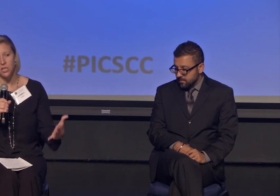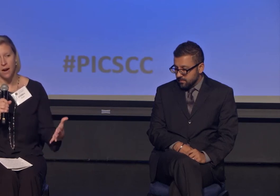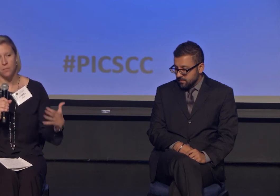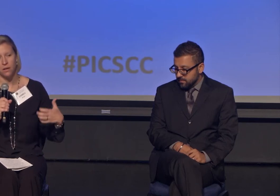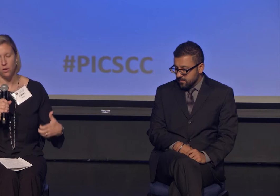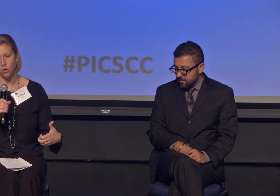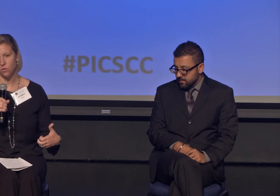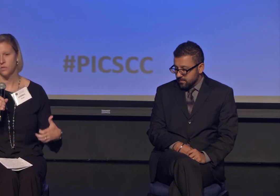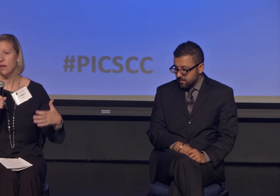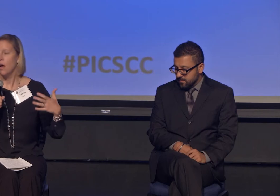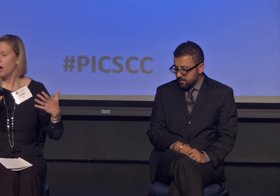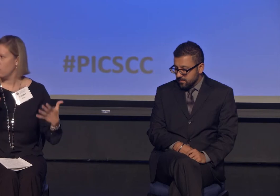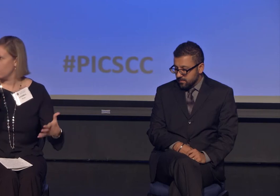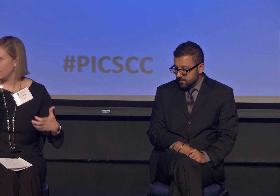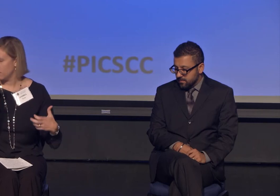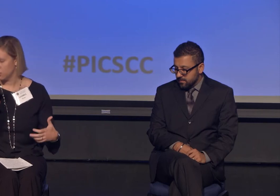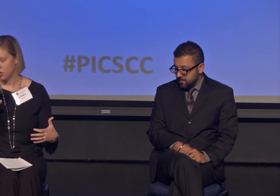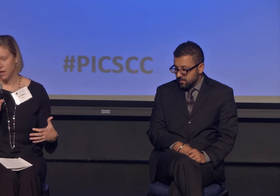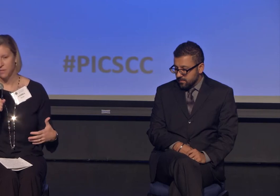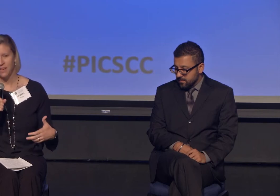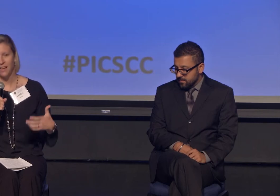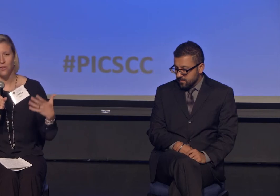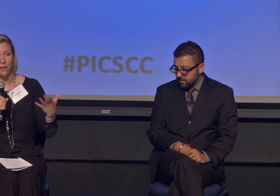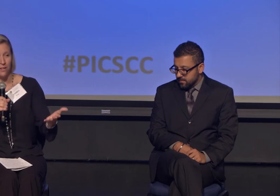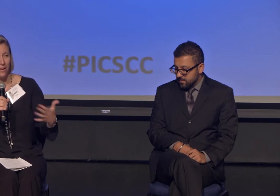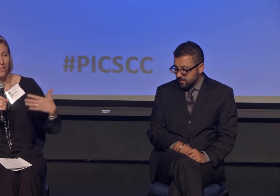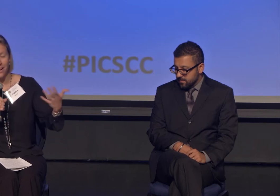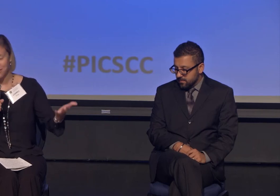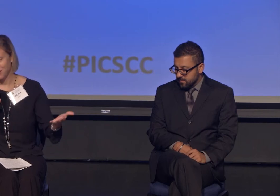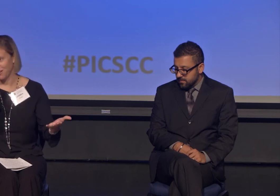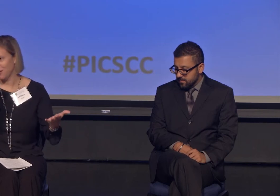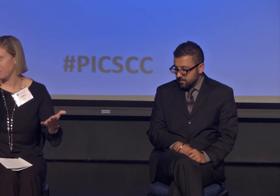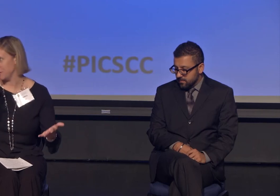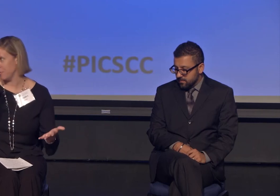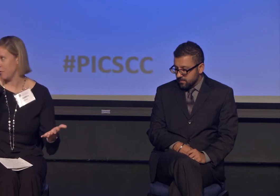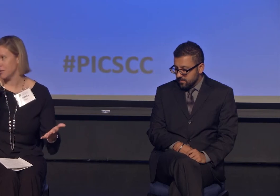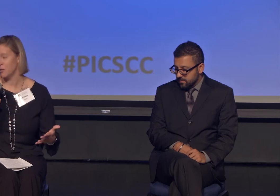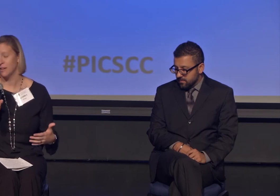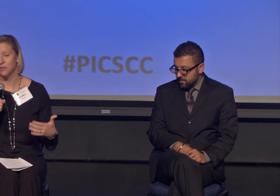and a chaplain goes on one of those trips. In the next session, you can hear from some of our students